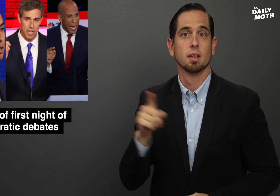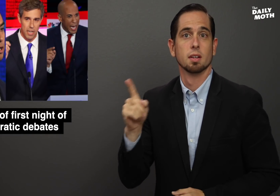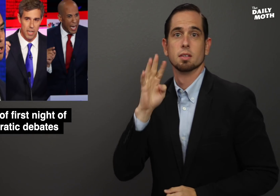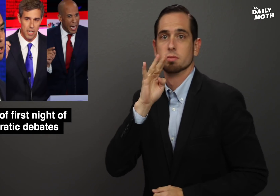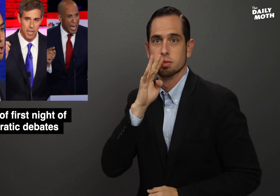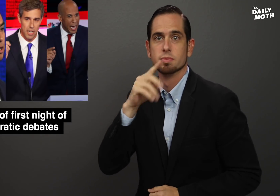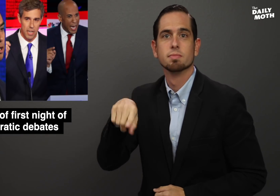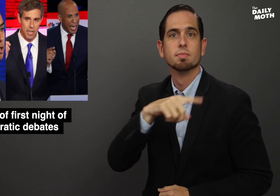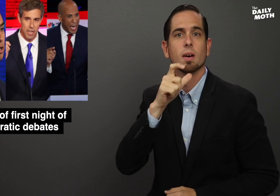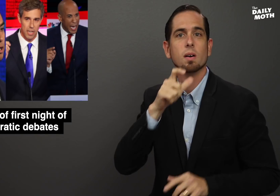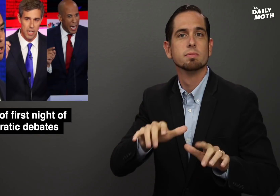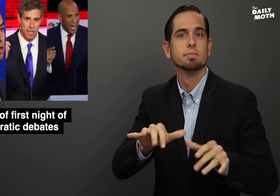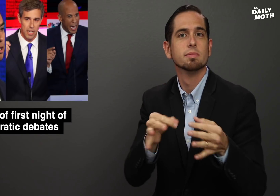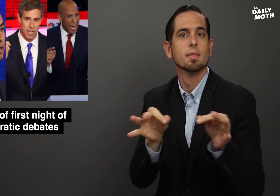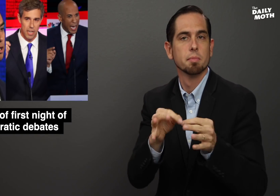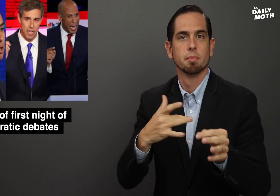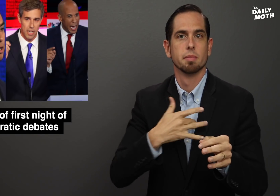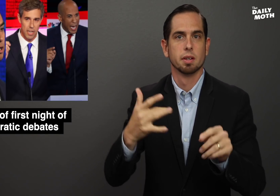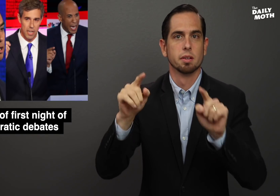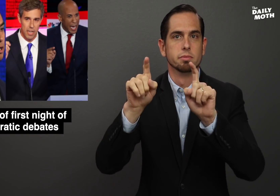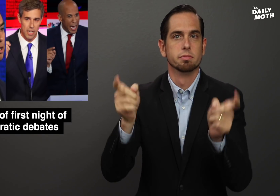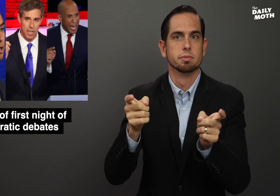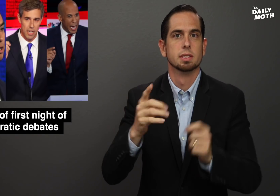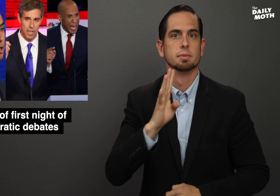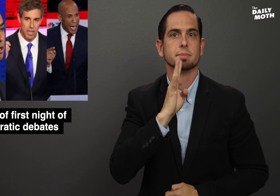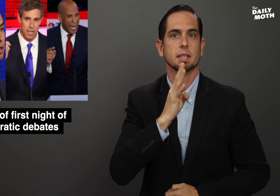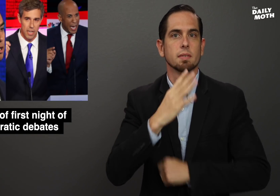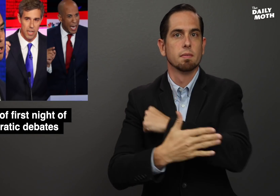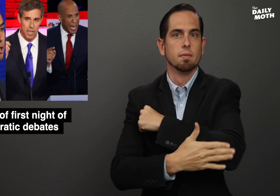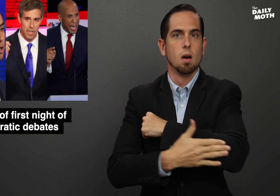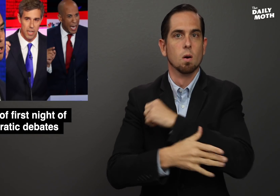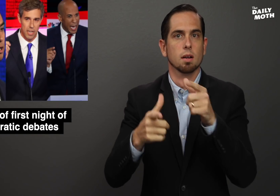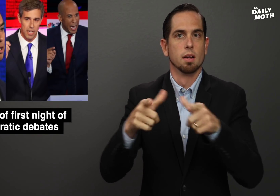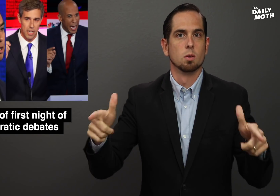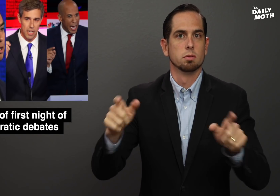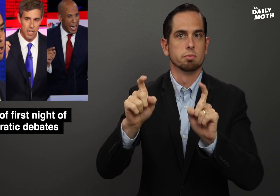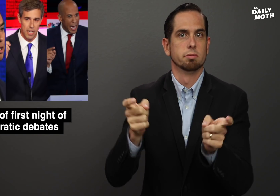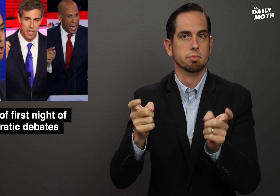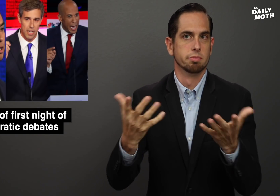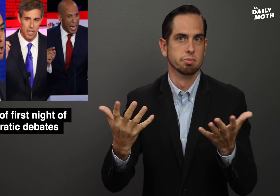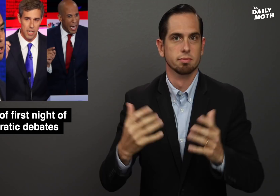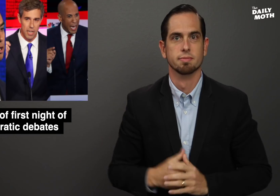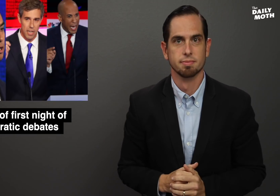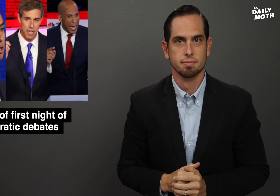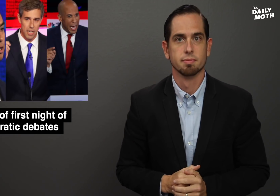The captioners typed in "Speaking foreign language" whenever they spoke it.